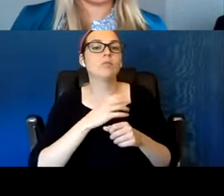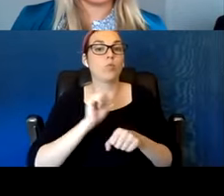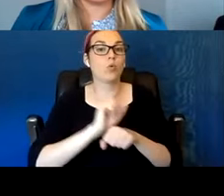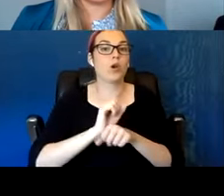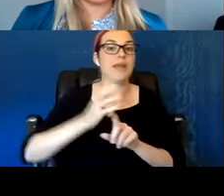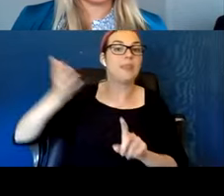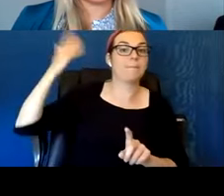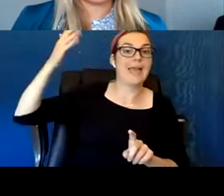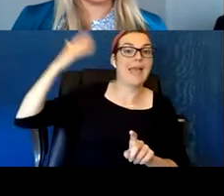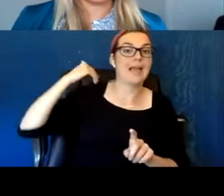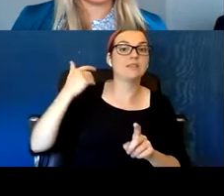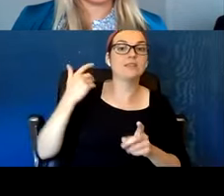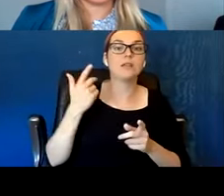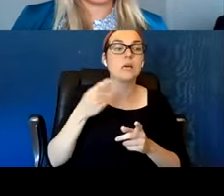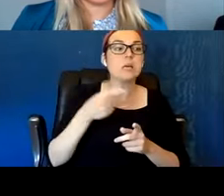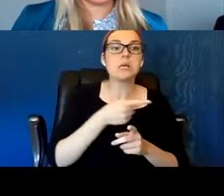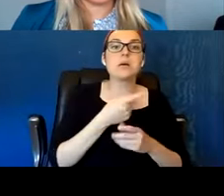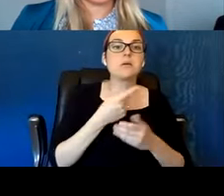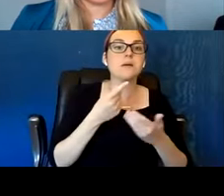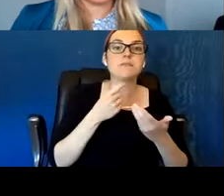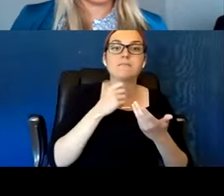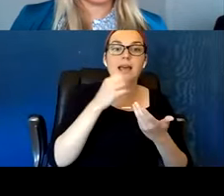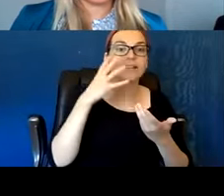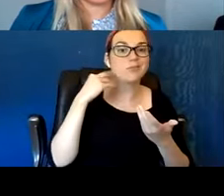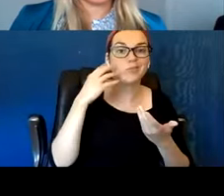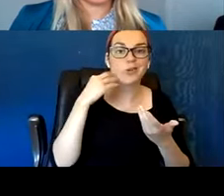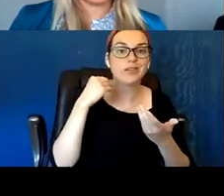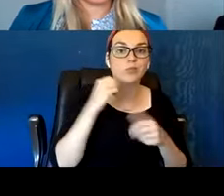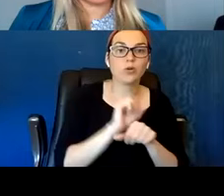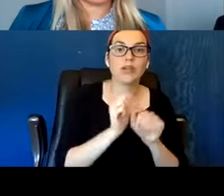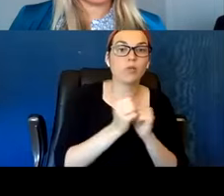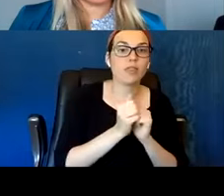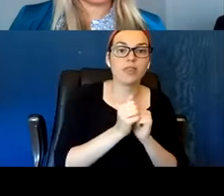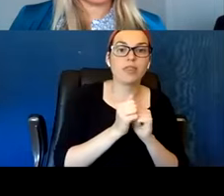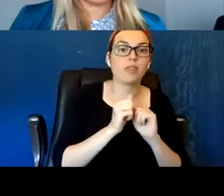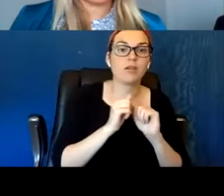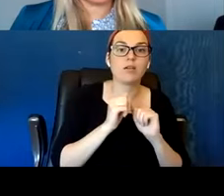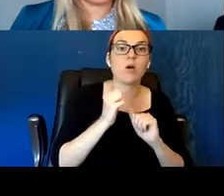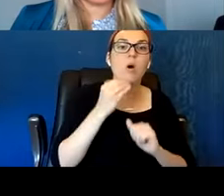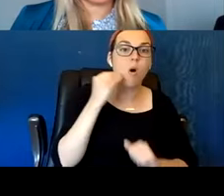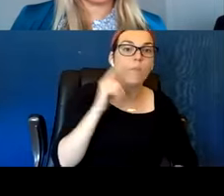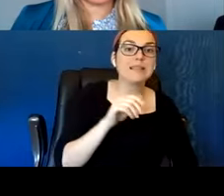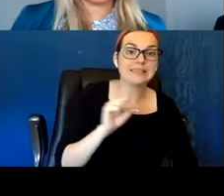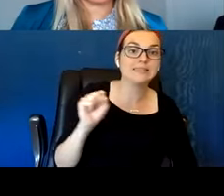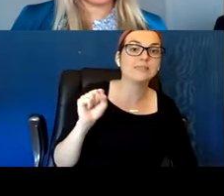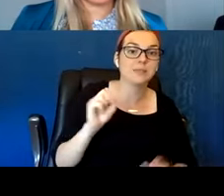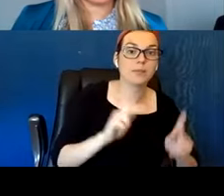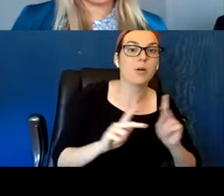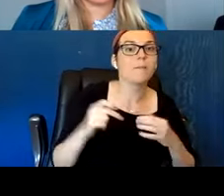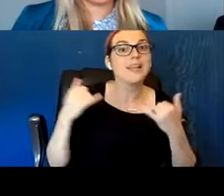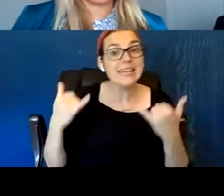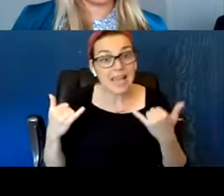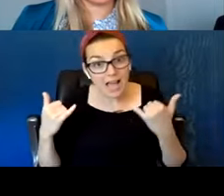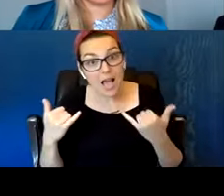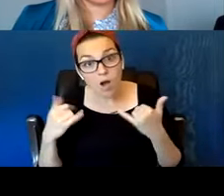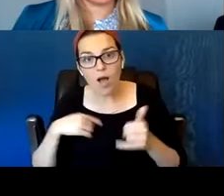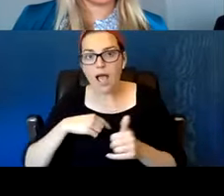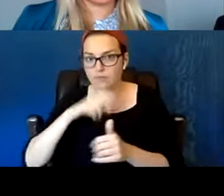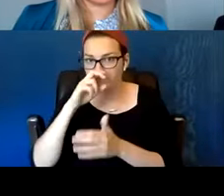But now that I work for Health Care for the Homeless for the last seven years, that is my lens. Which means that I need to be willing